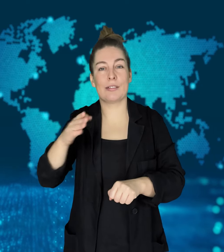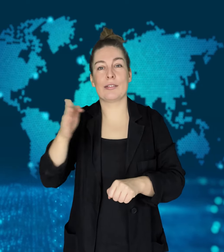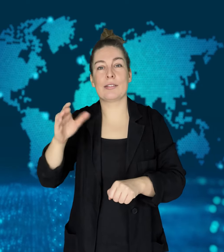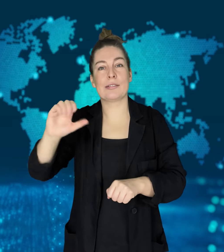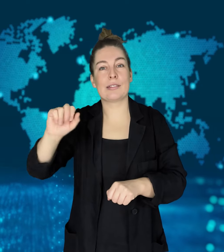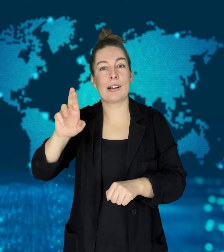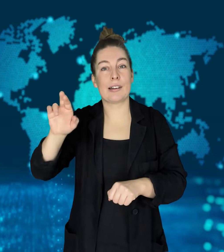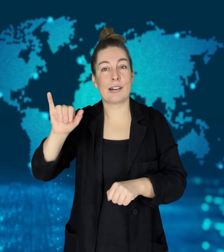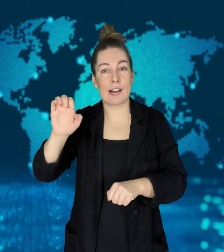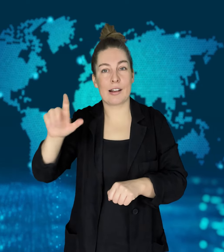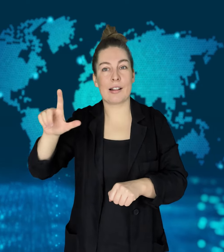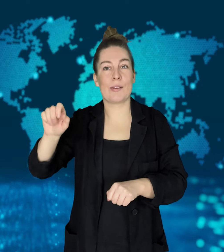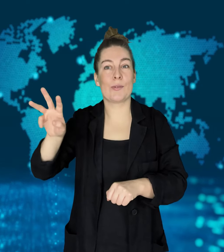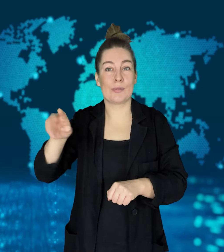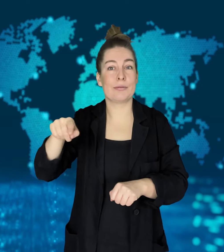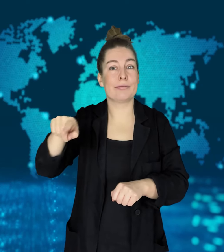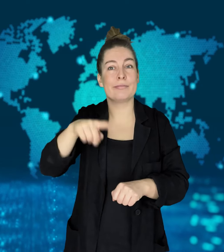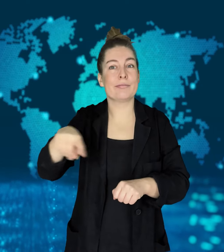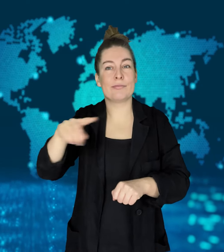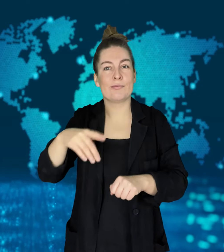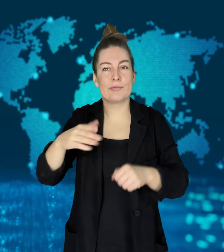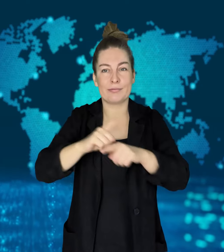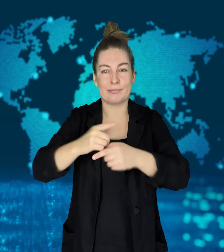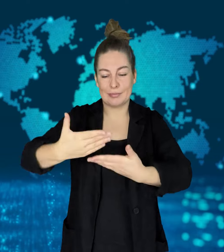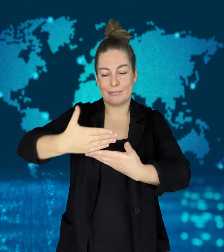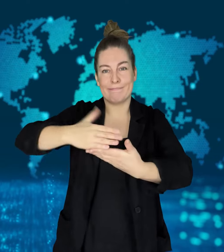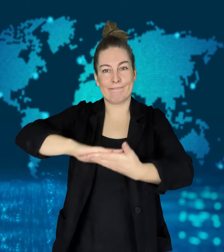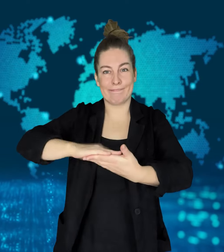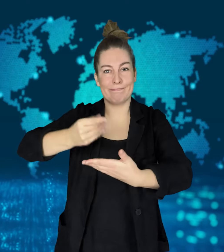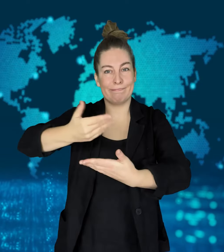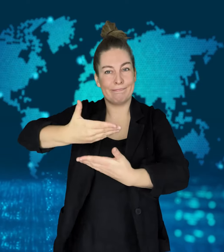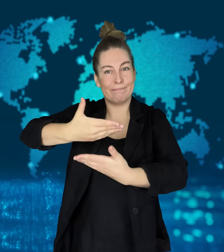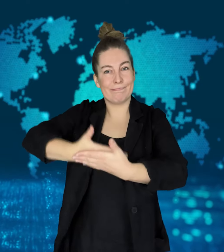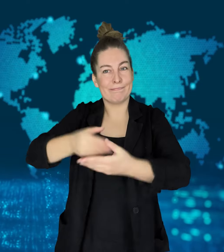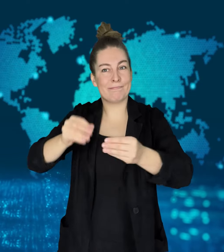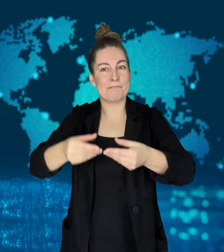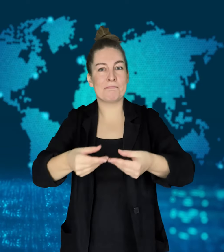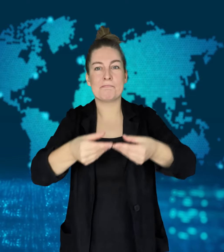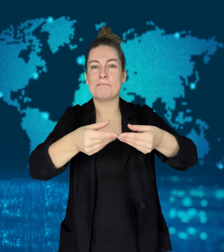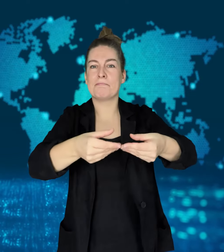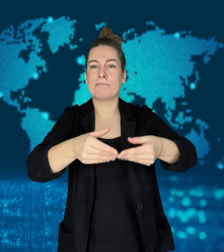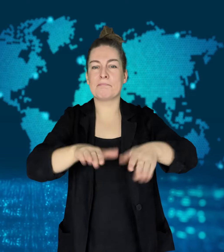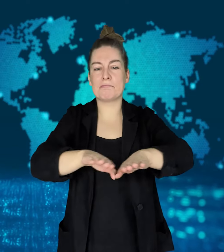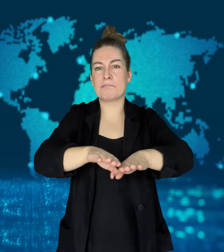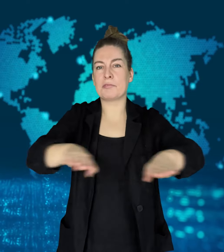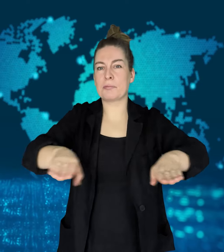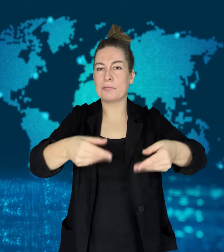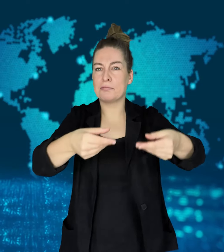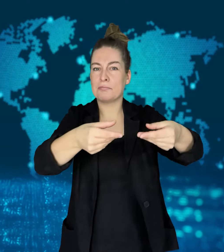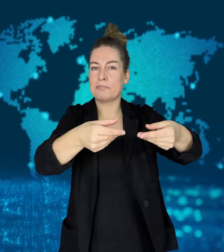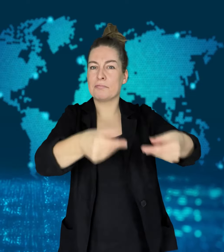on the counter and then went off to do other things around the house.